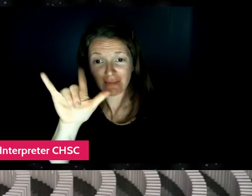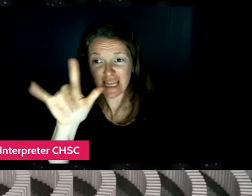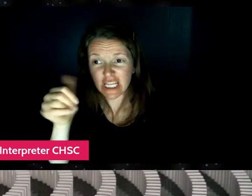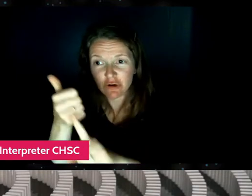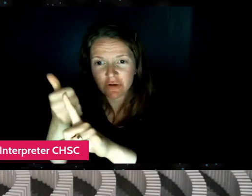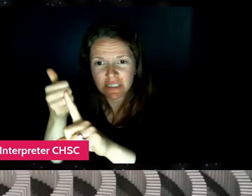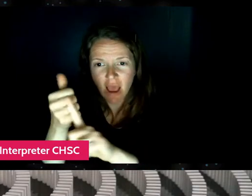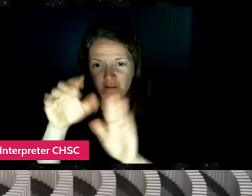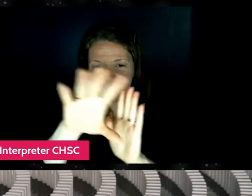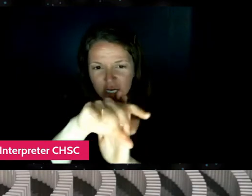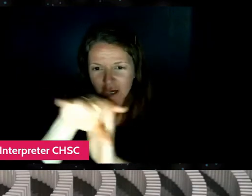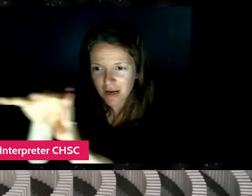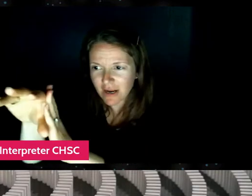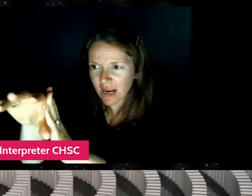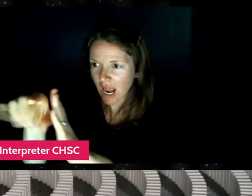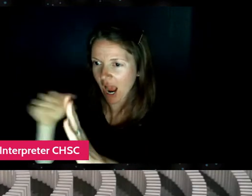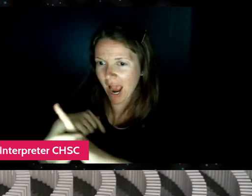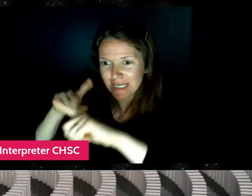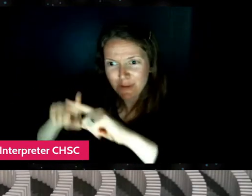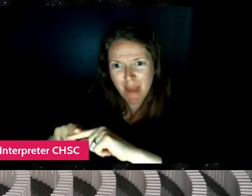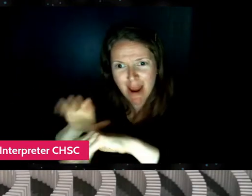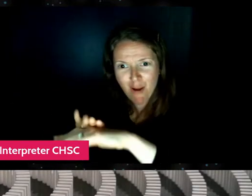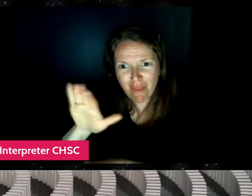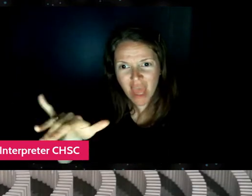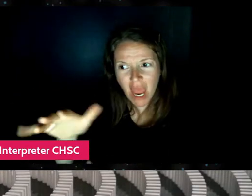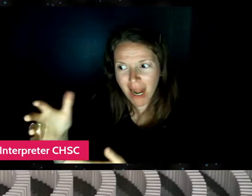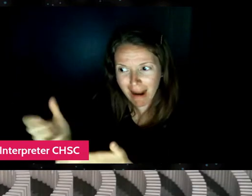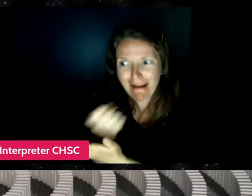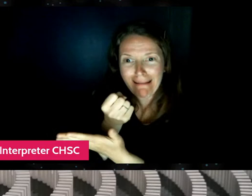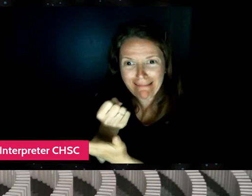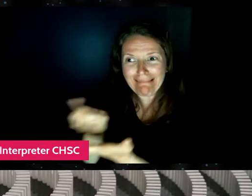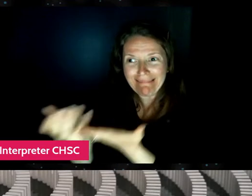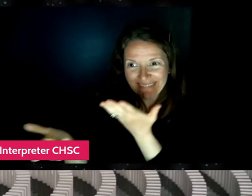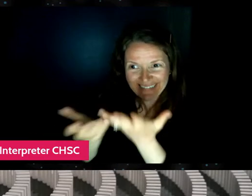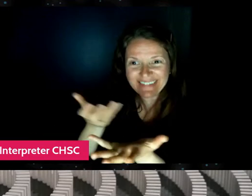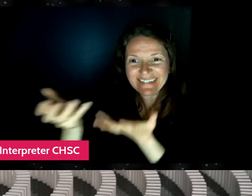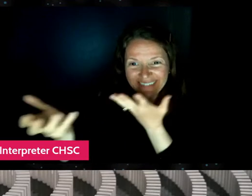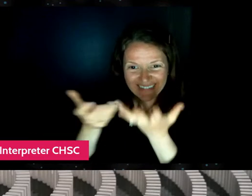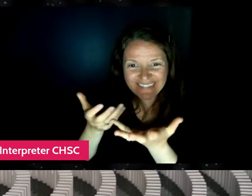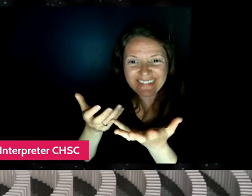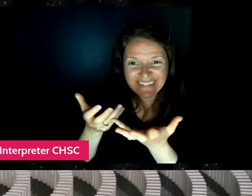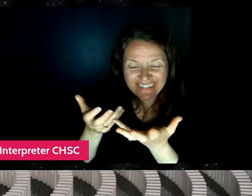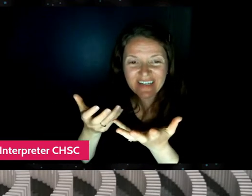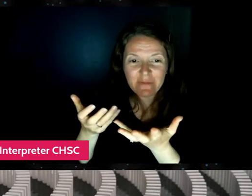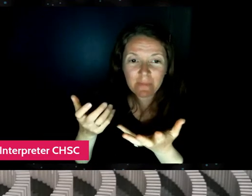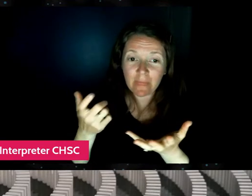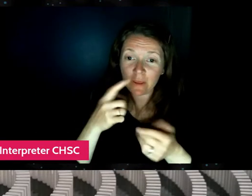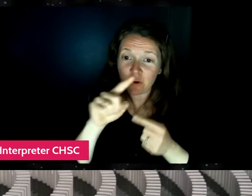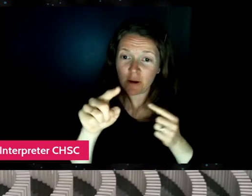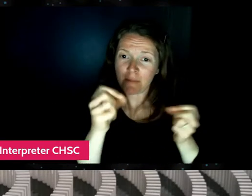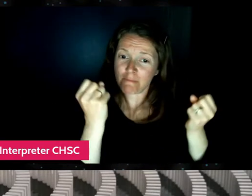And there were a number of times when we, when I was editing some big domino scene,